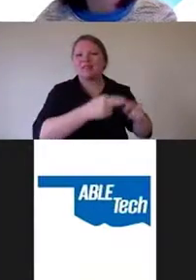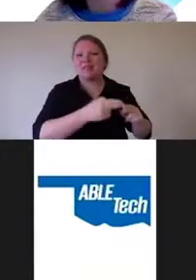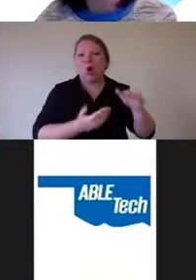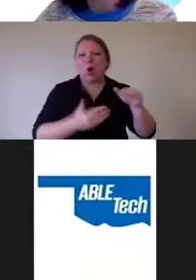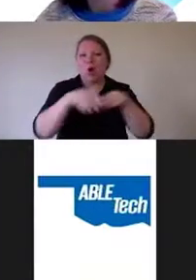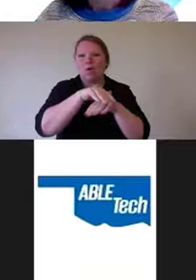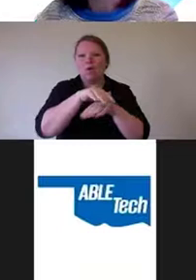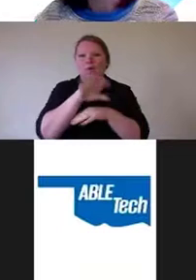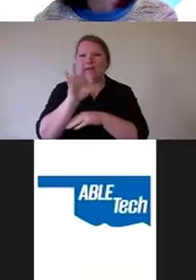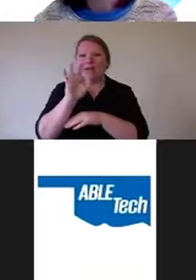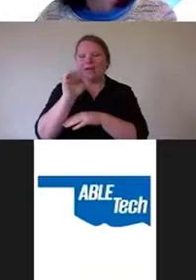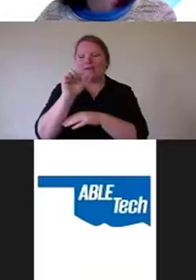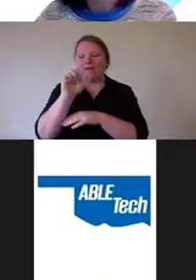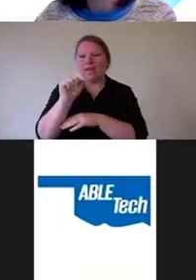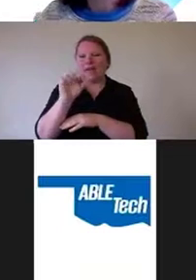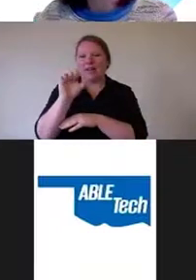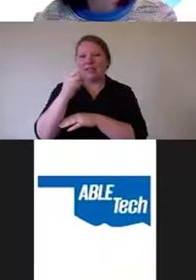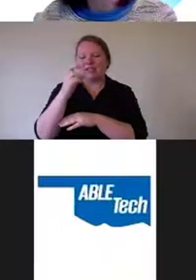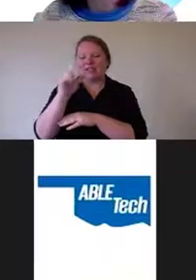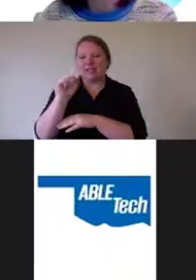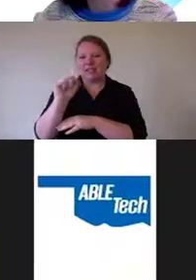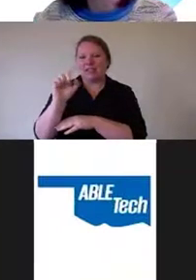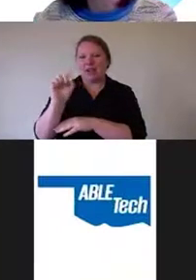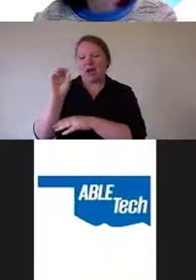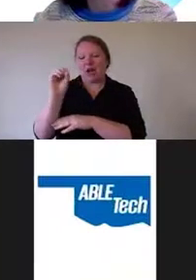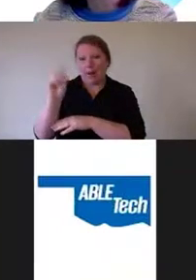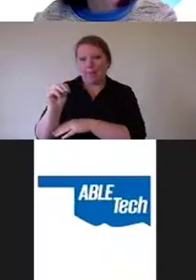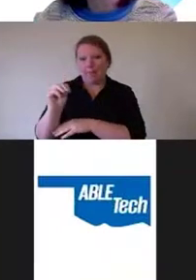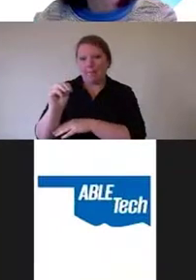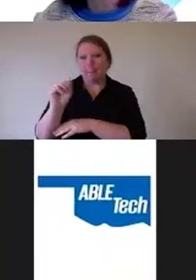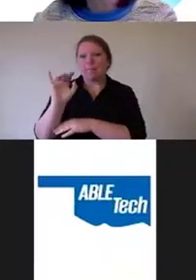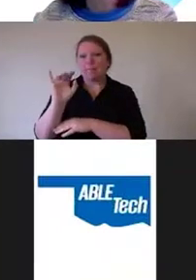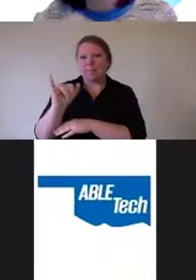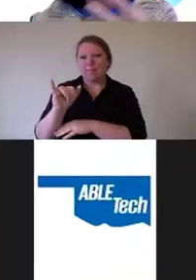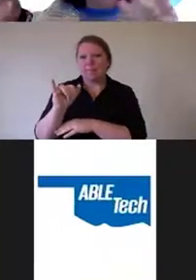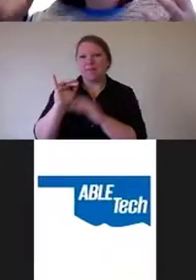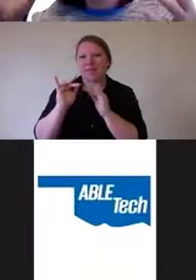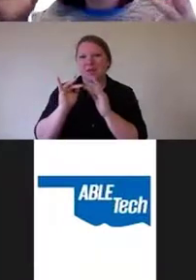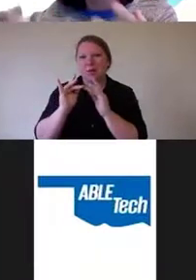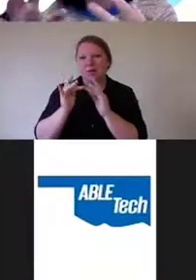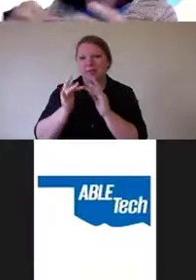And so this is a website that people have put